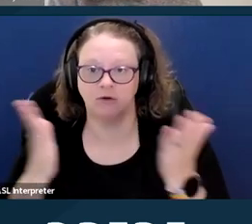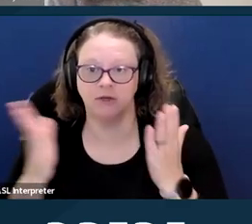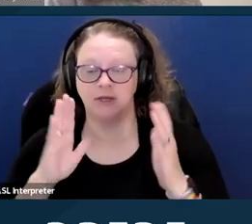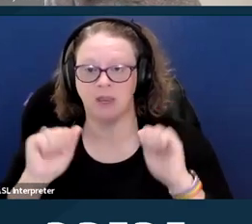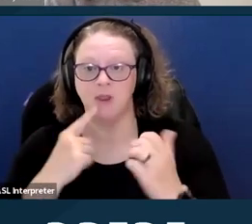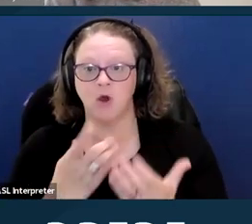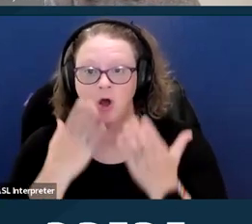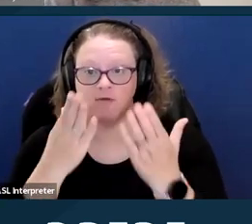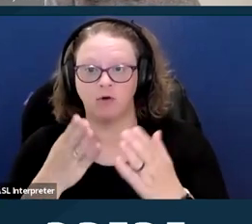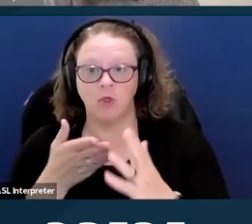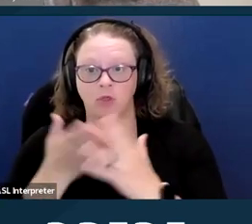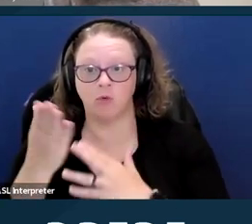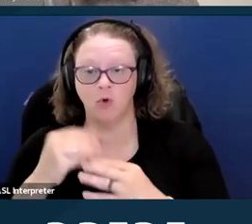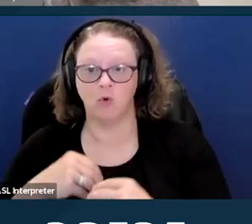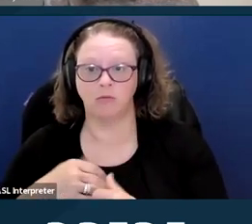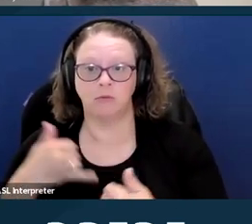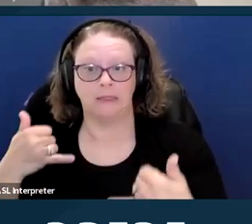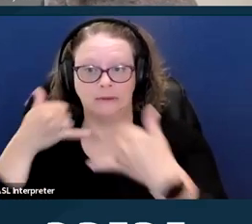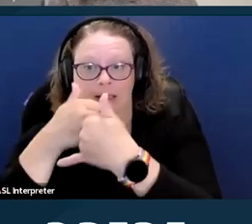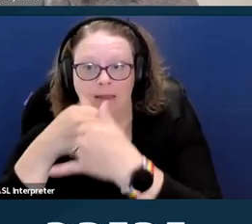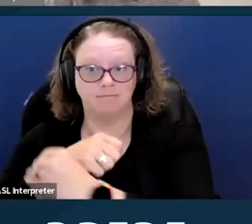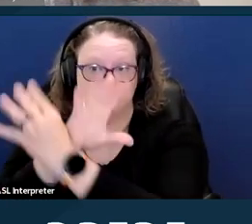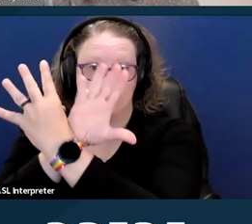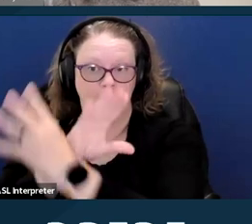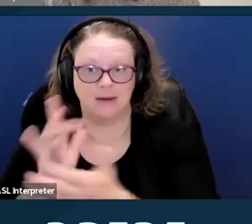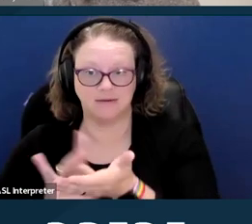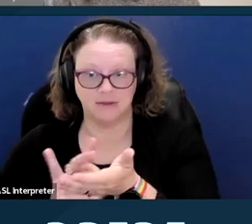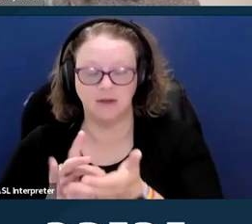and that would offer an equal opportunity for a person with a disability